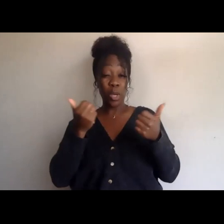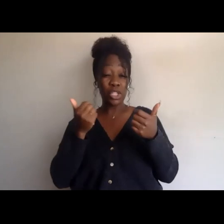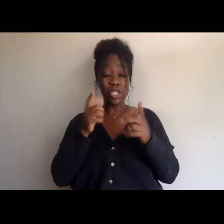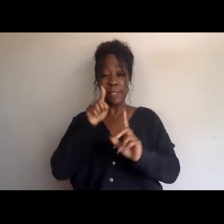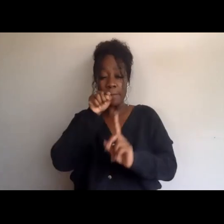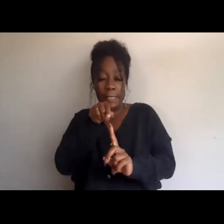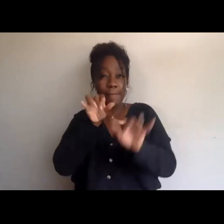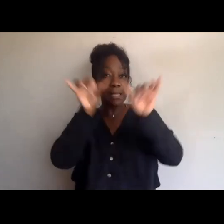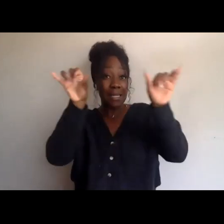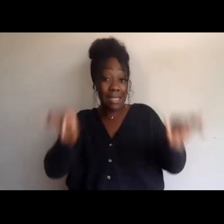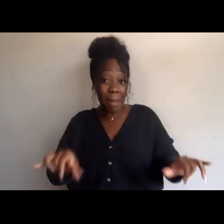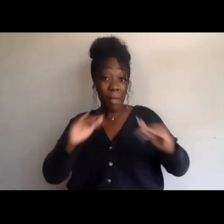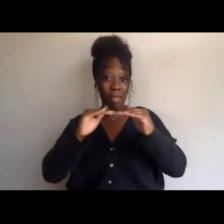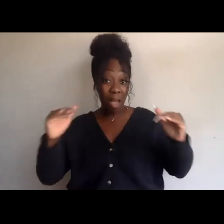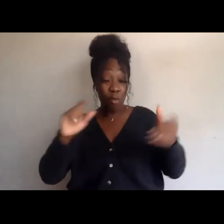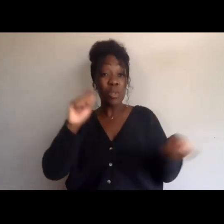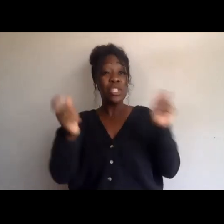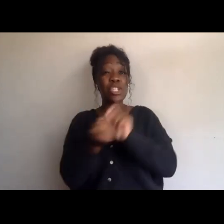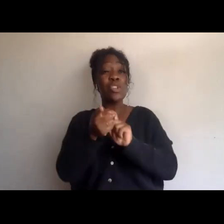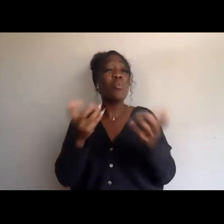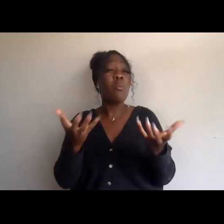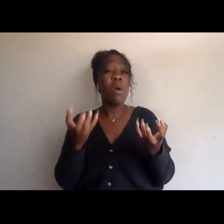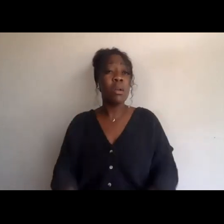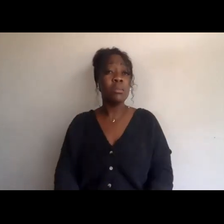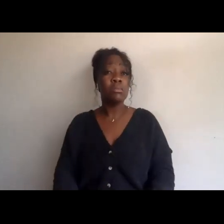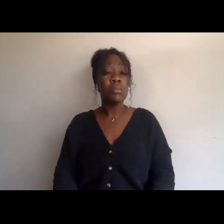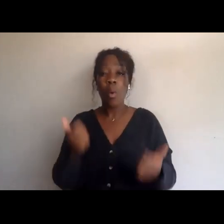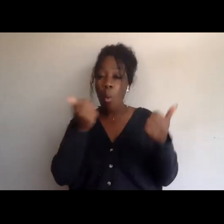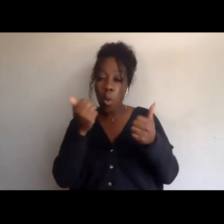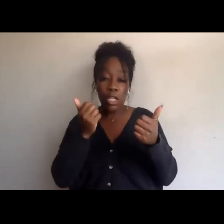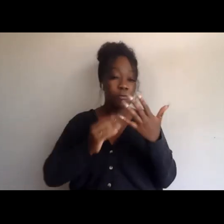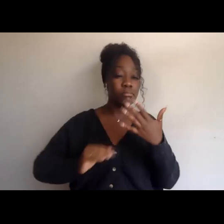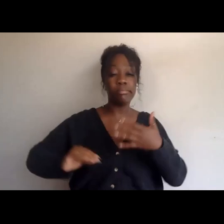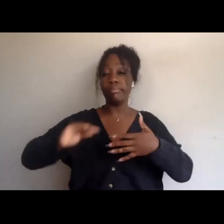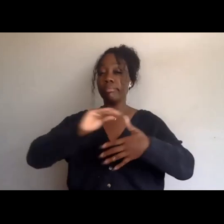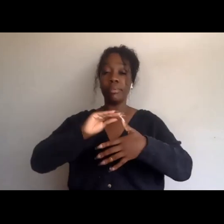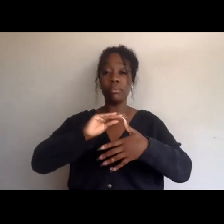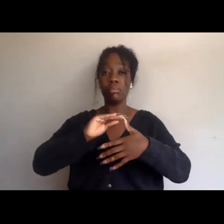or transformation you're seeking? What's the primary system that you'll seek to influence?